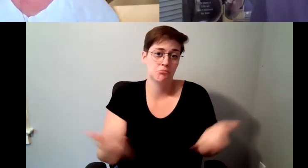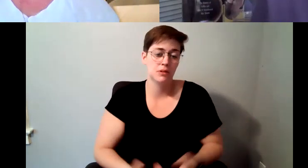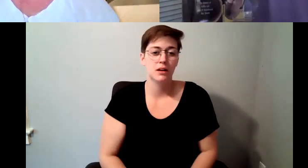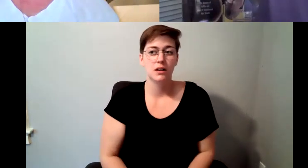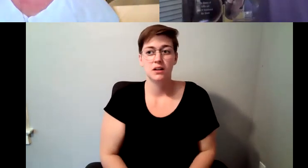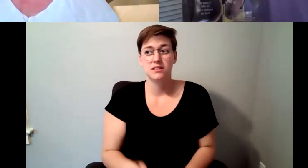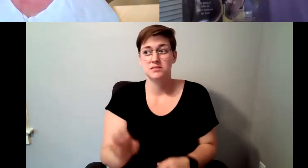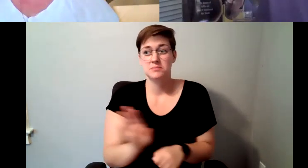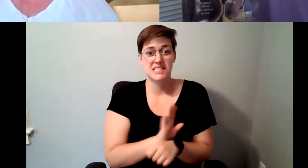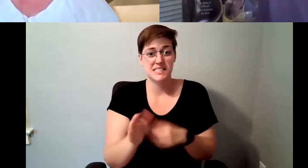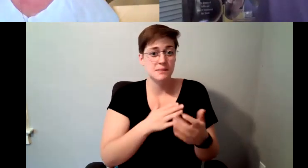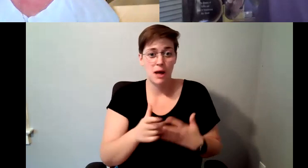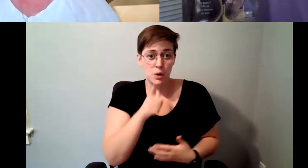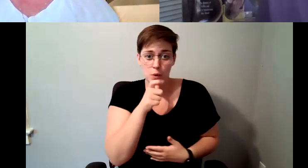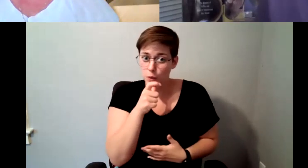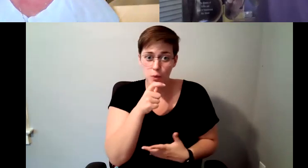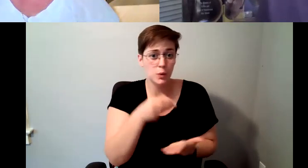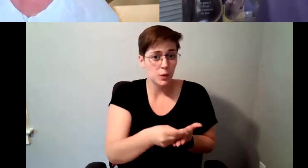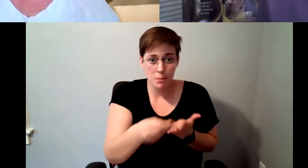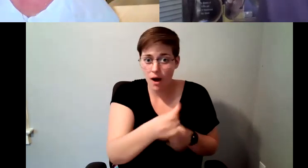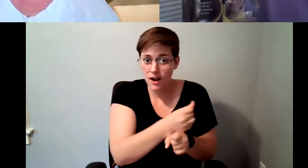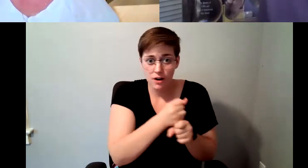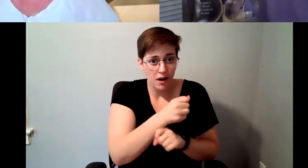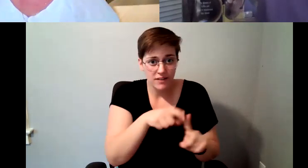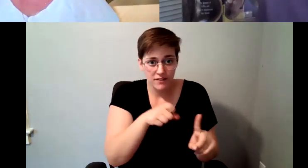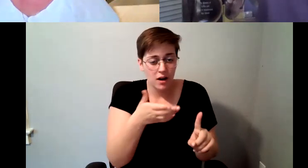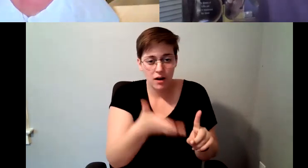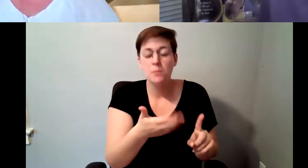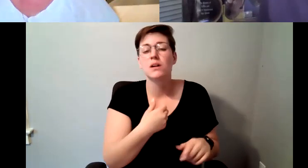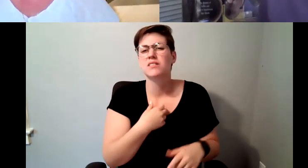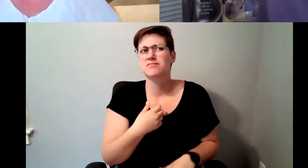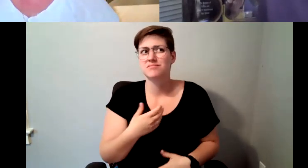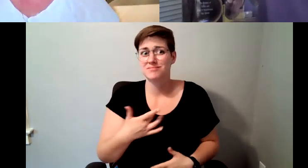to get coffee from there's most likely there's a person, and if you have a good experience,